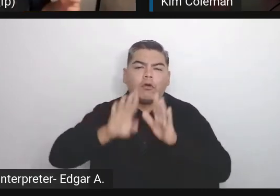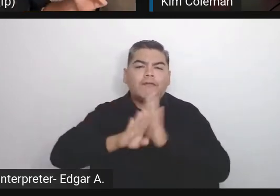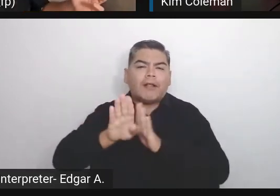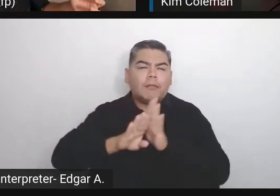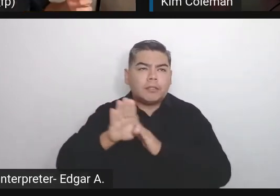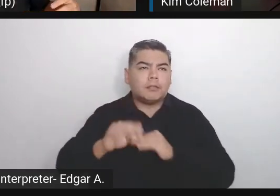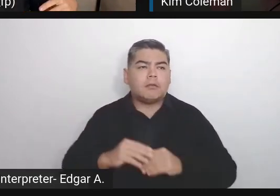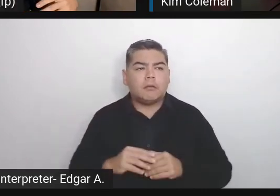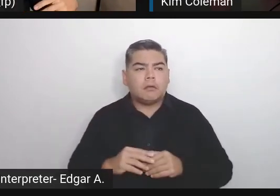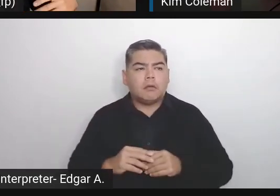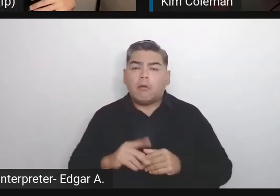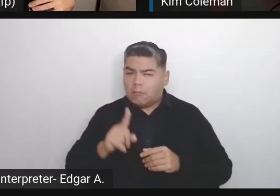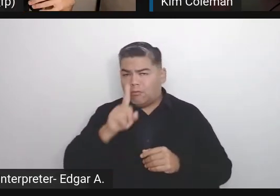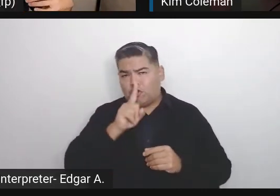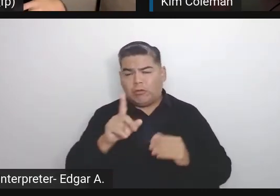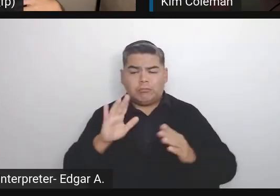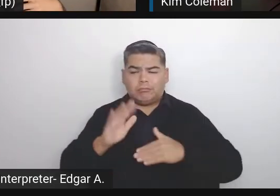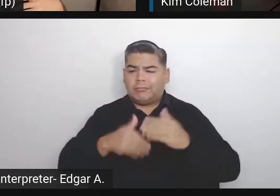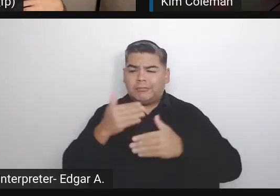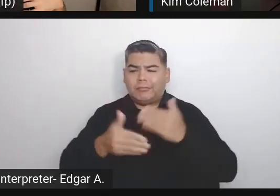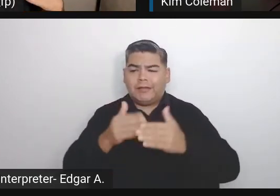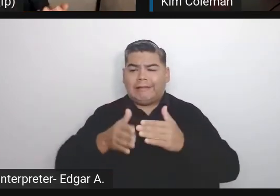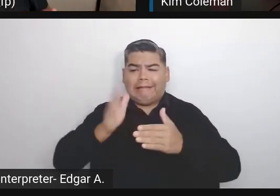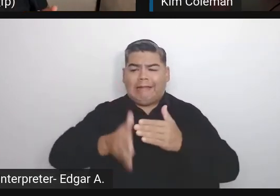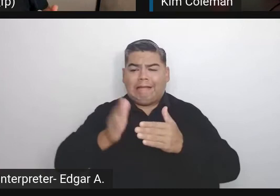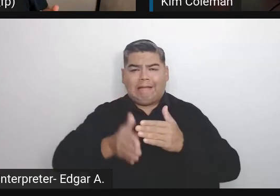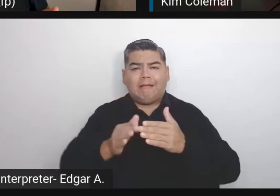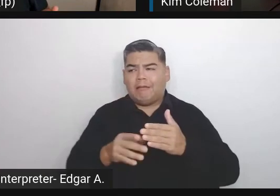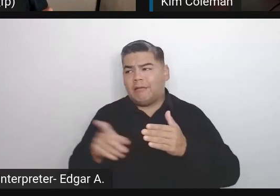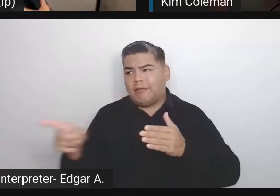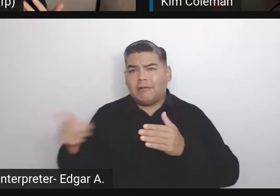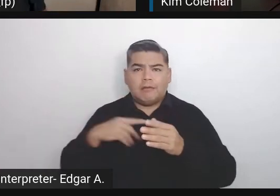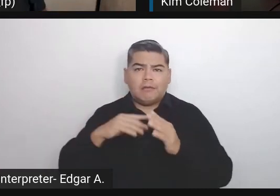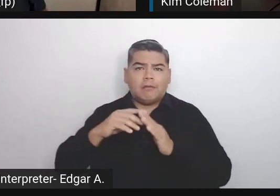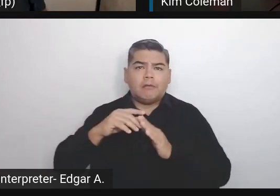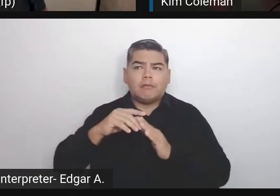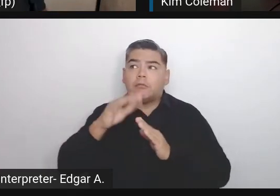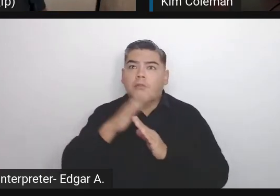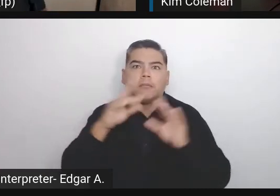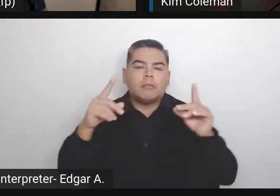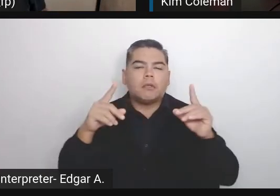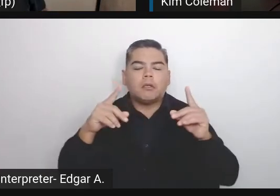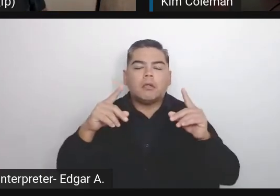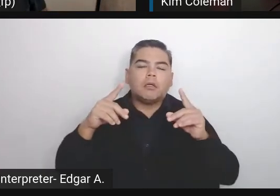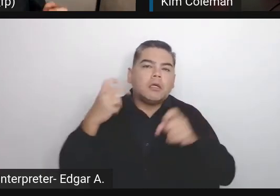In the end, you go with those most difficult where you have to write that.